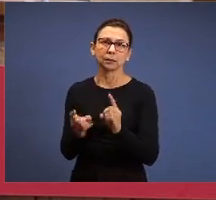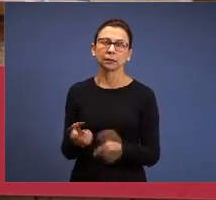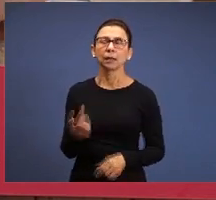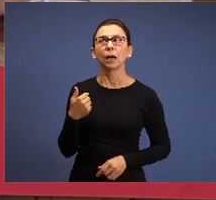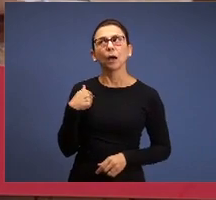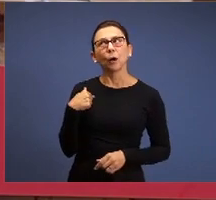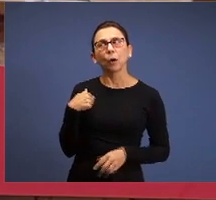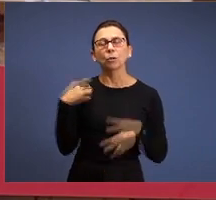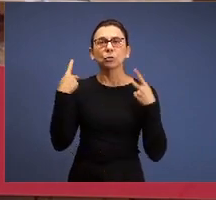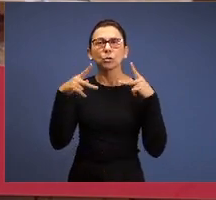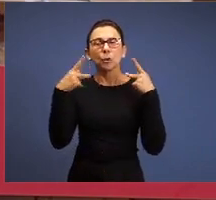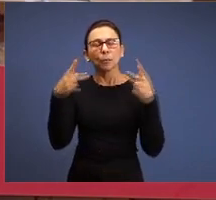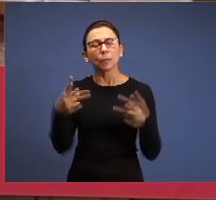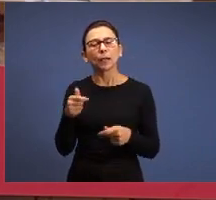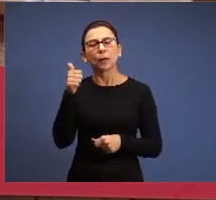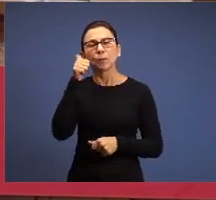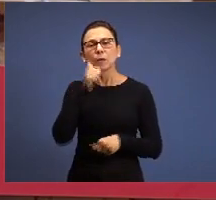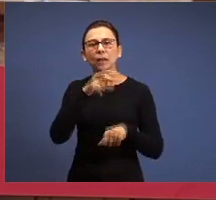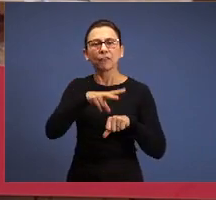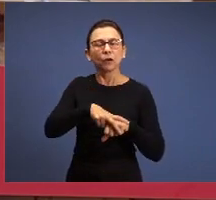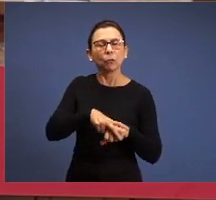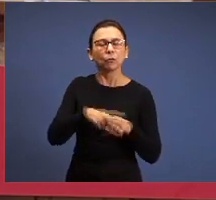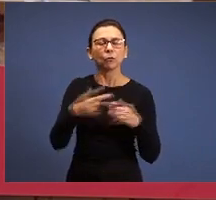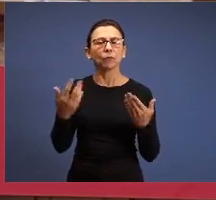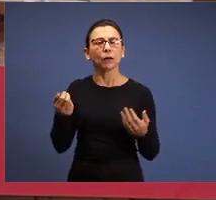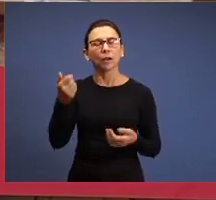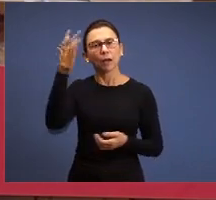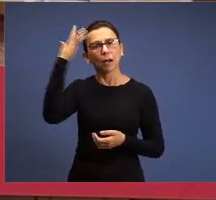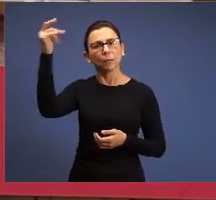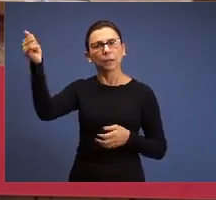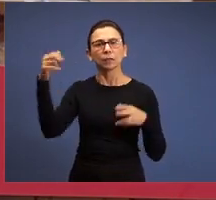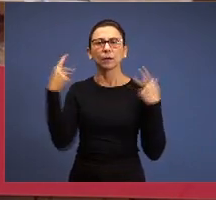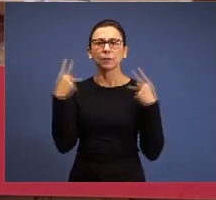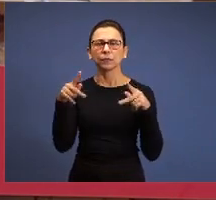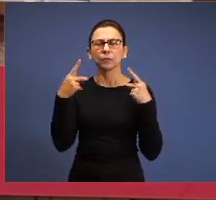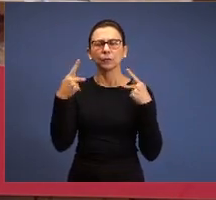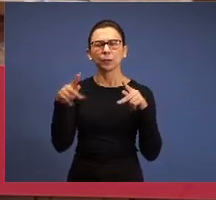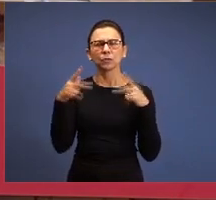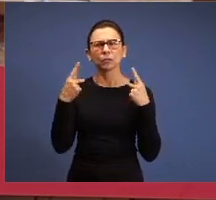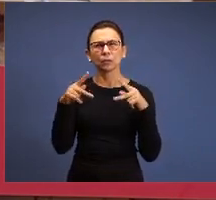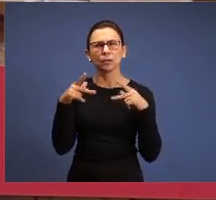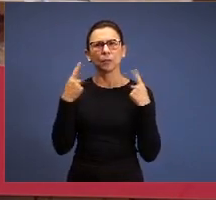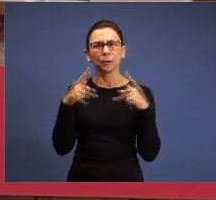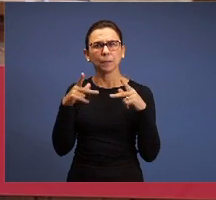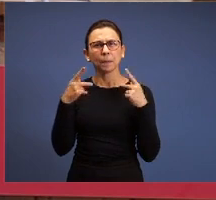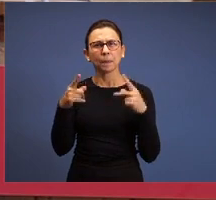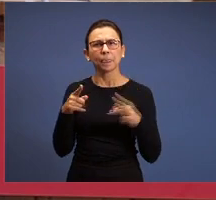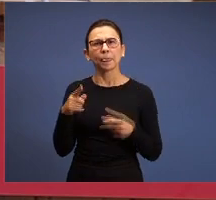the widow of Naim, tomorrow I pray about the prodigal son, it’s great, well, salvation?